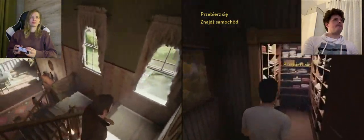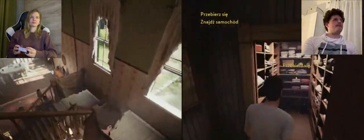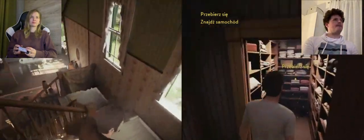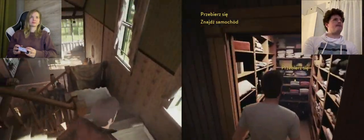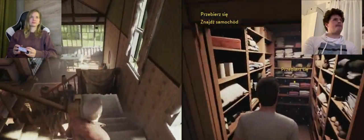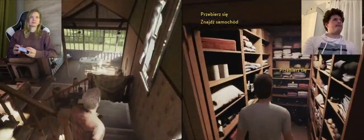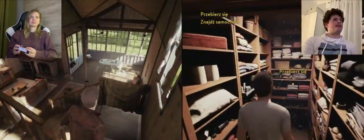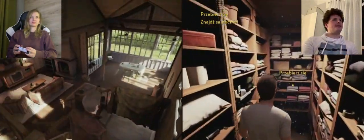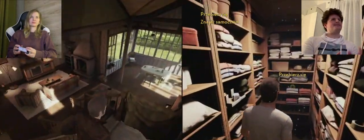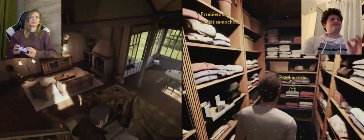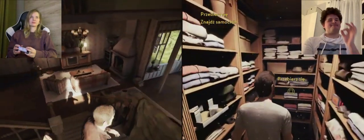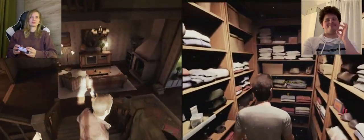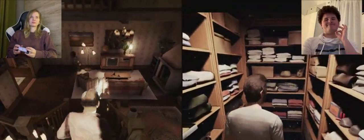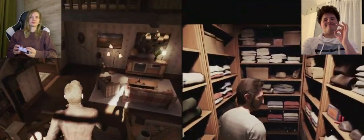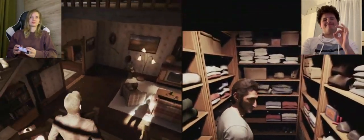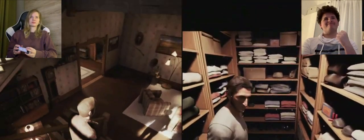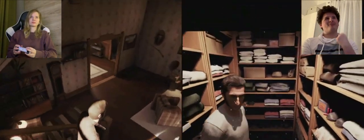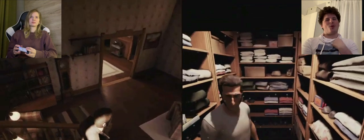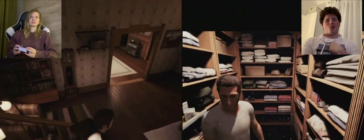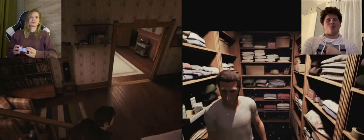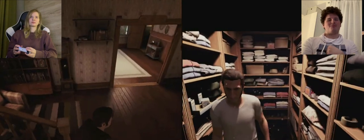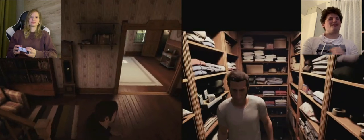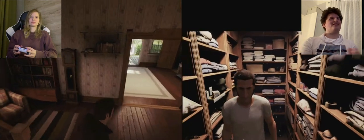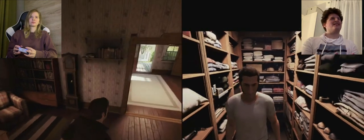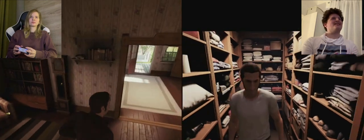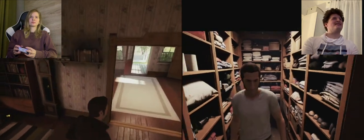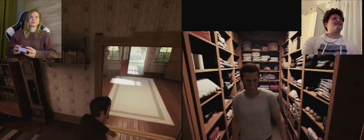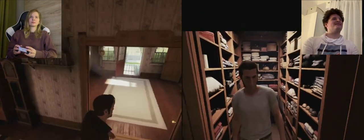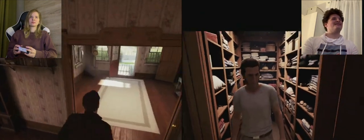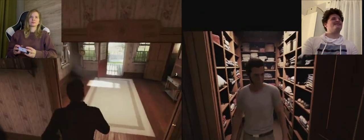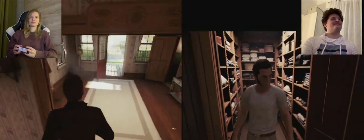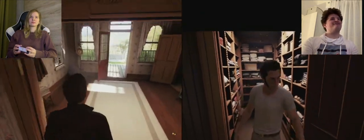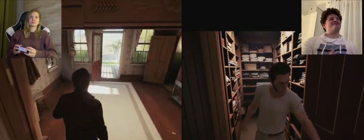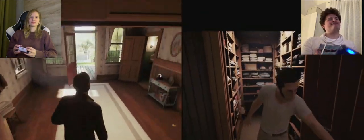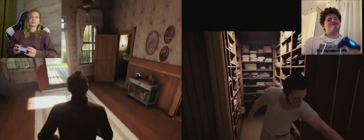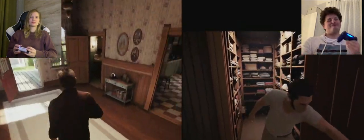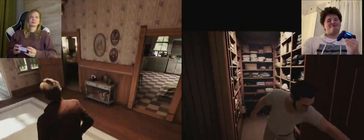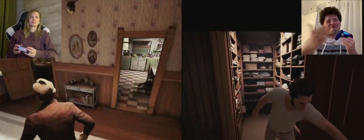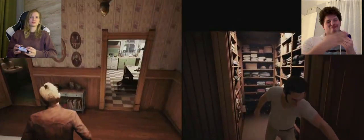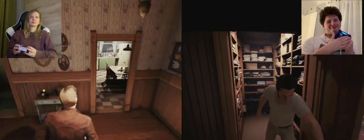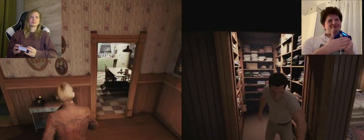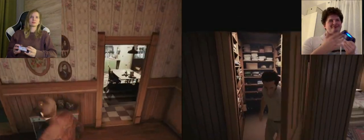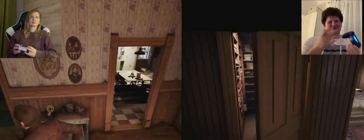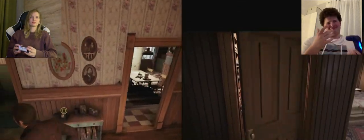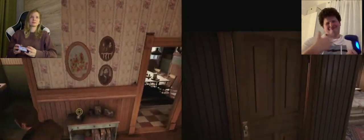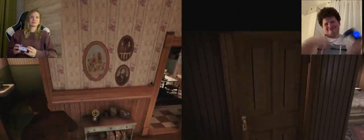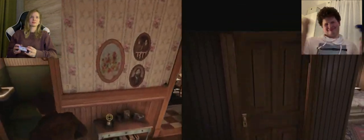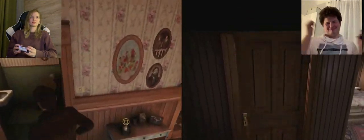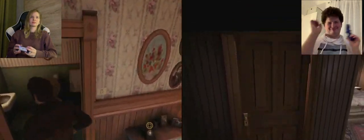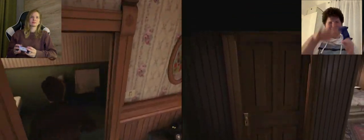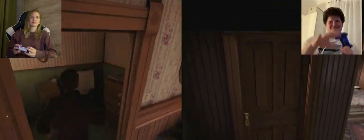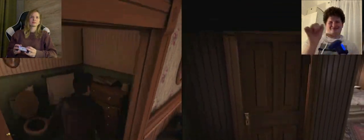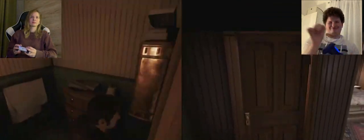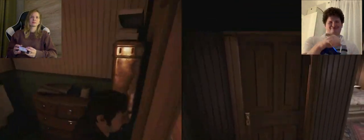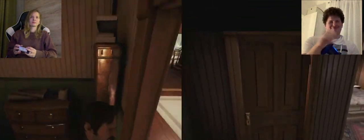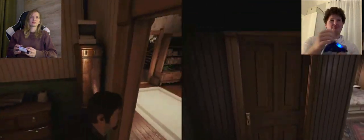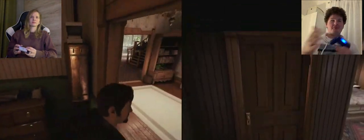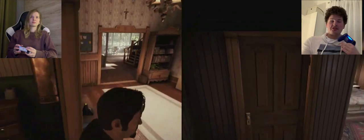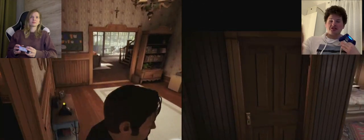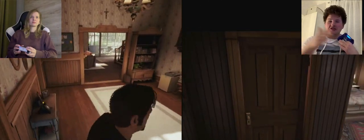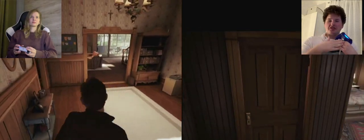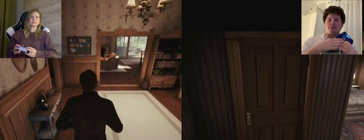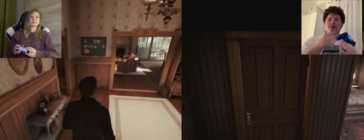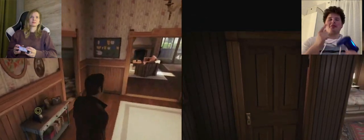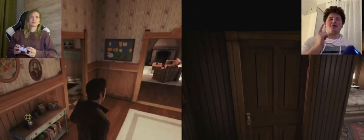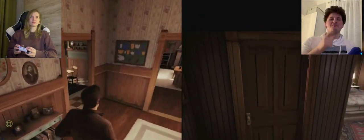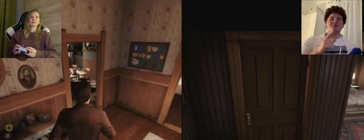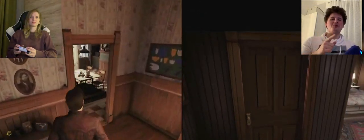A: seriously you don't have to close the door, just change clothes a no, but ok.